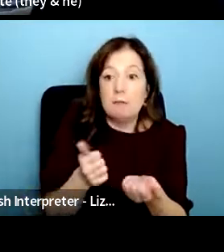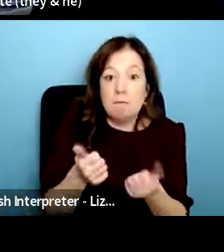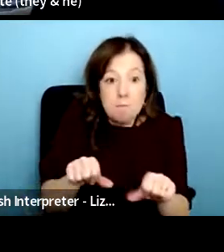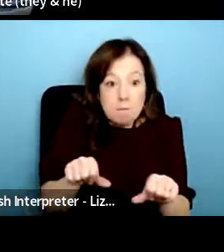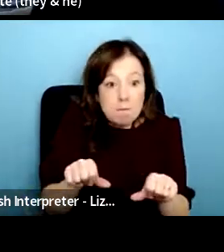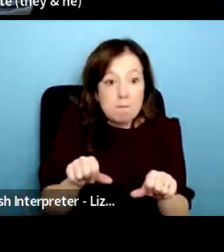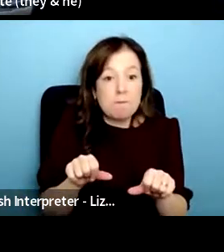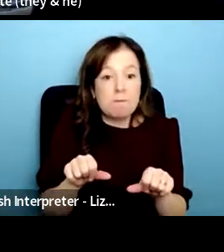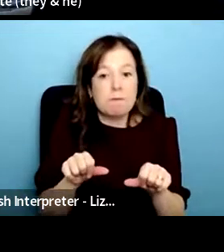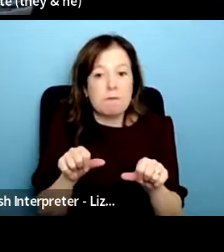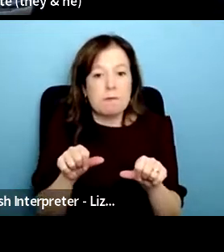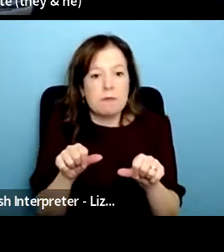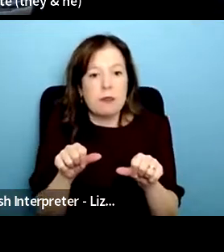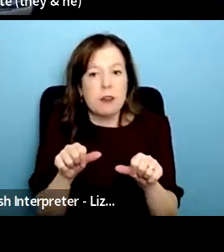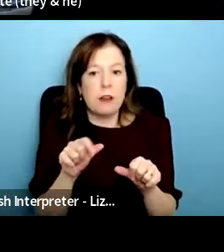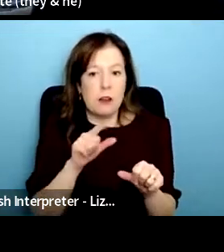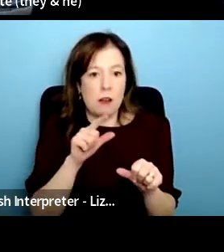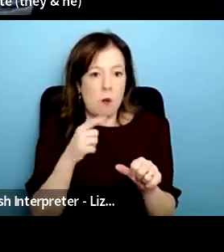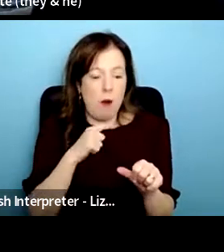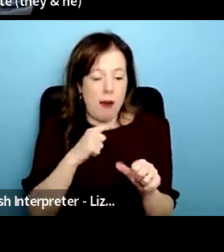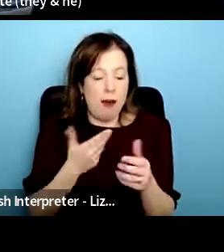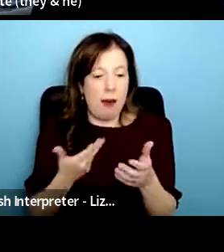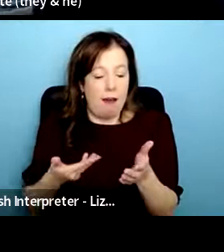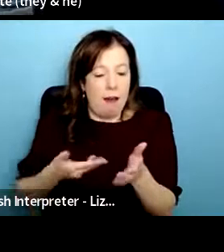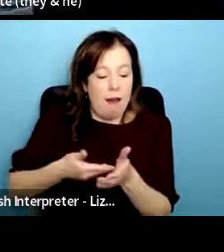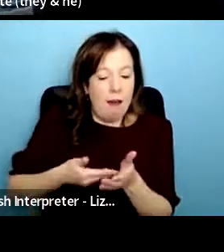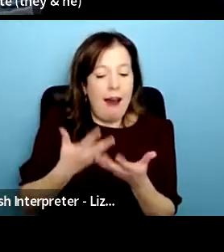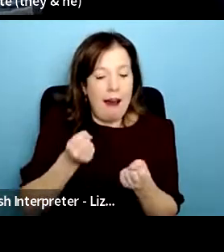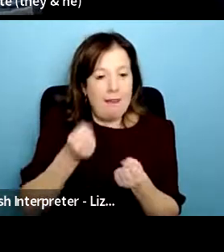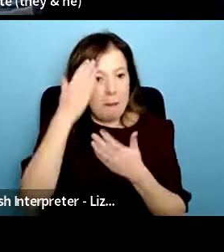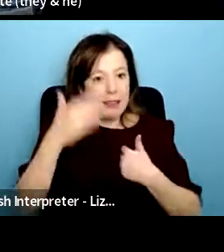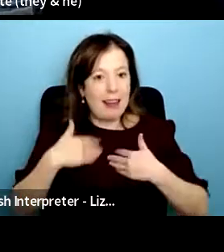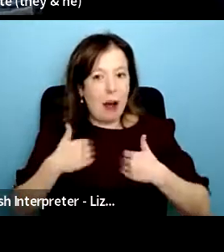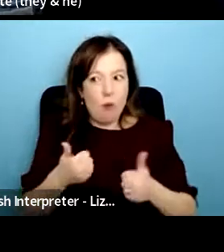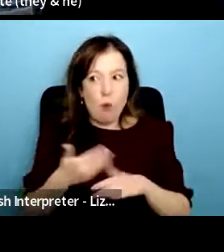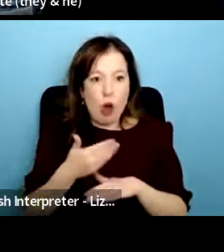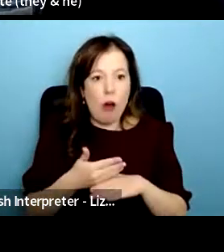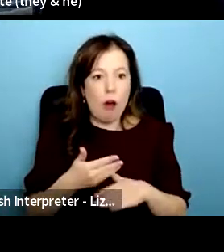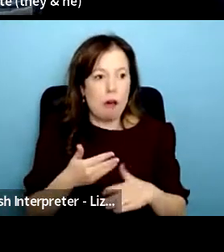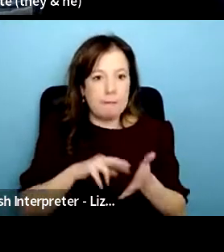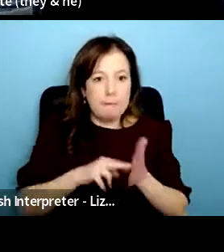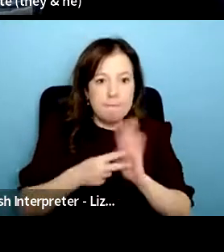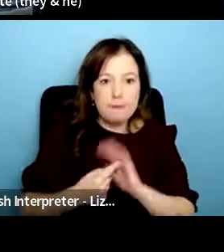can do some more of this mental health work and it's a lot easier it can be called an art project